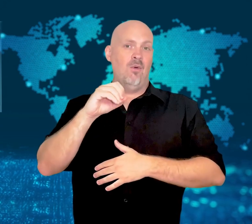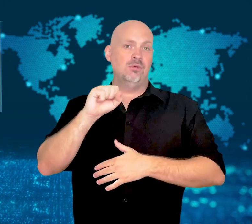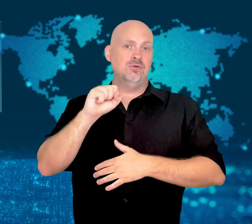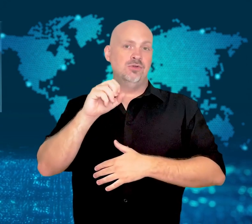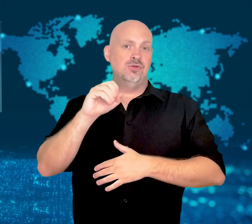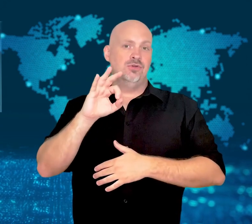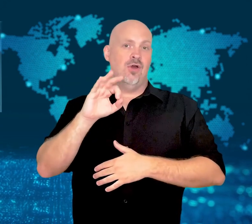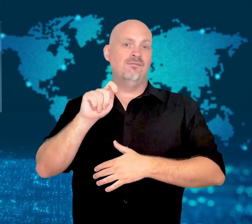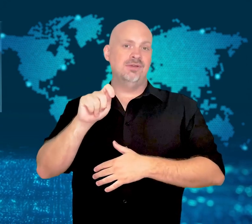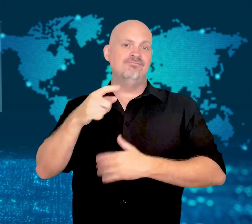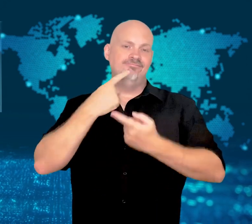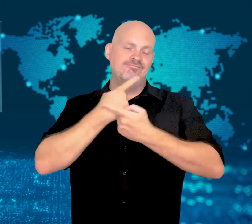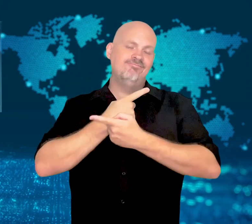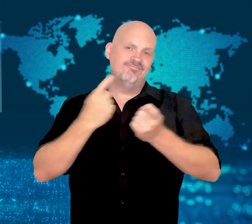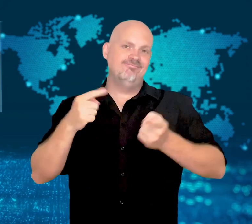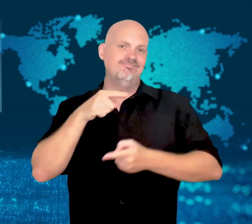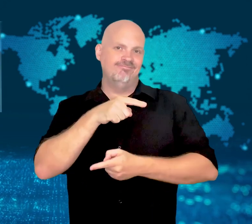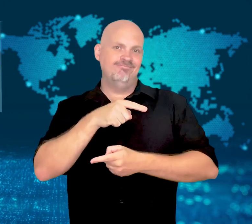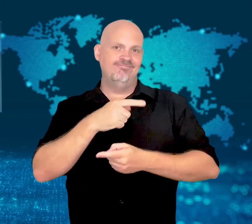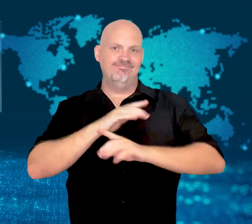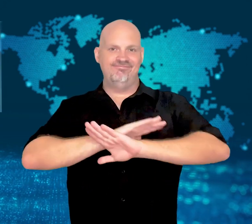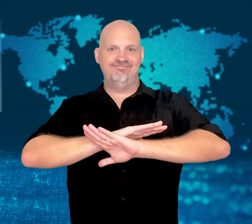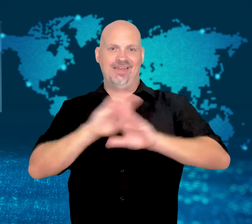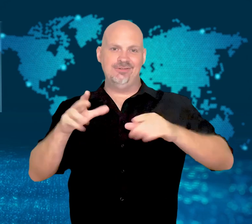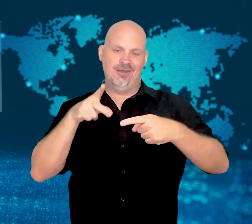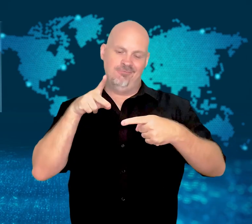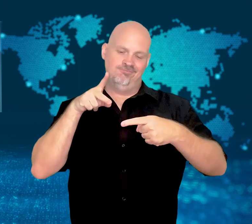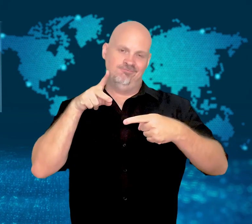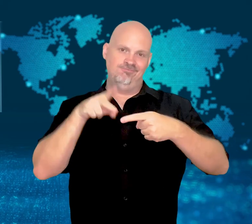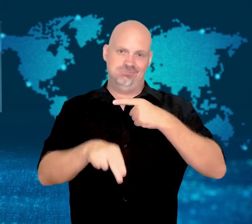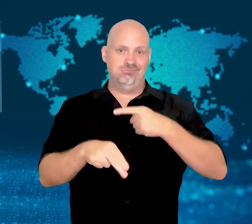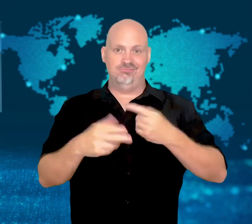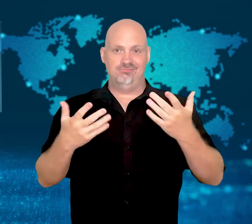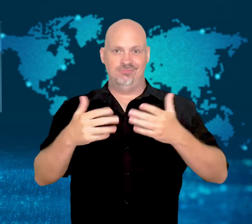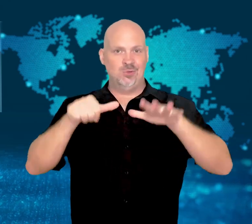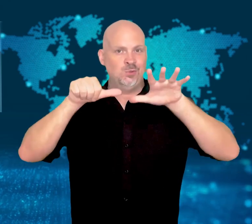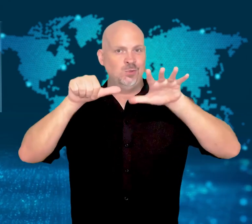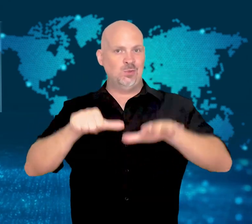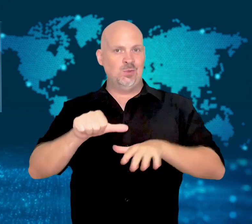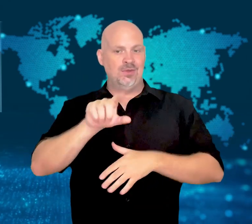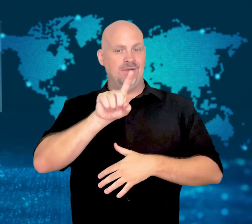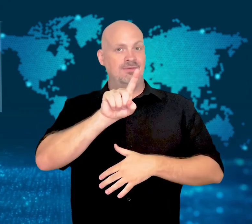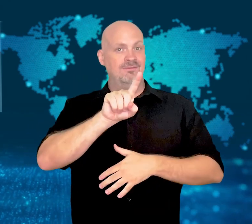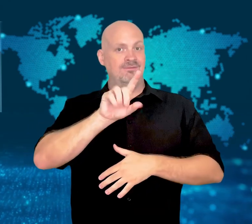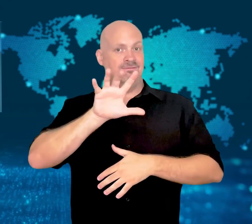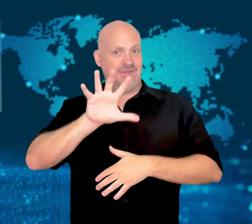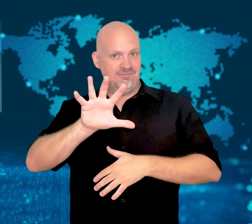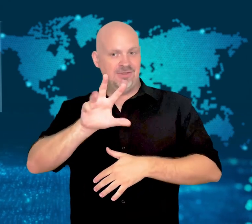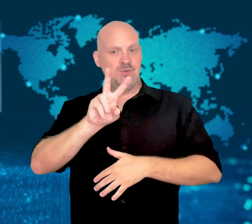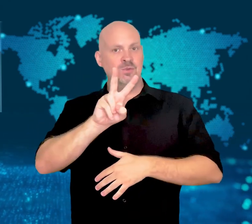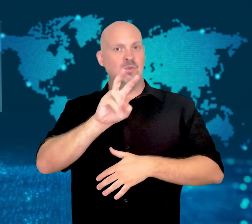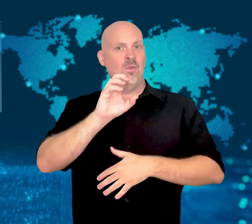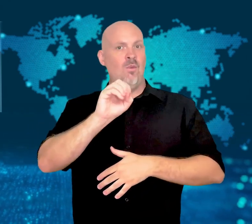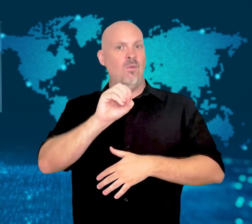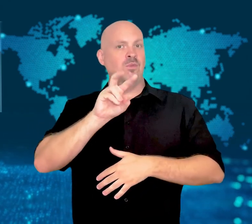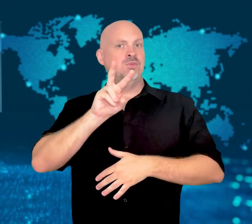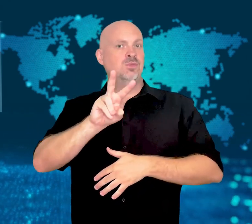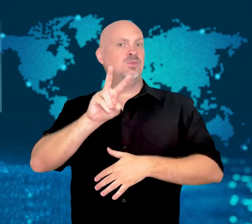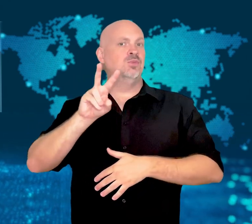Now, 27 years after its creation, Microsoft has finally "retired" the browser